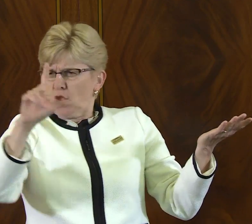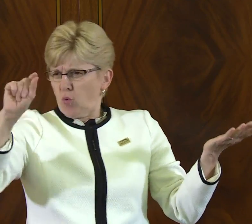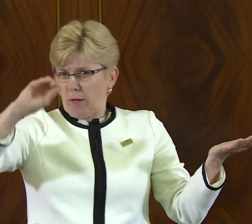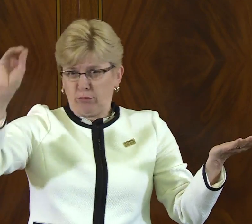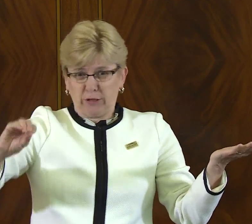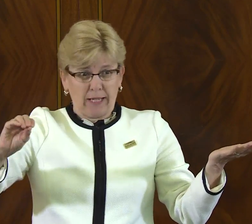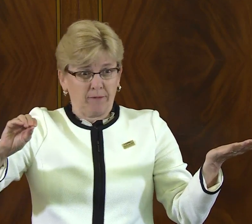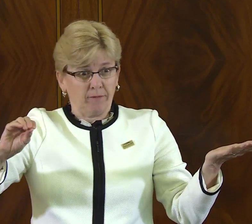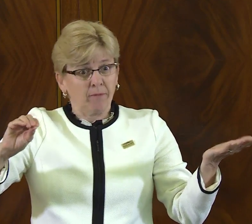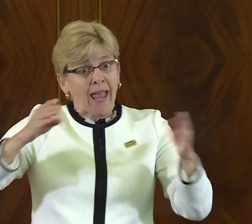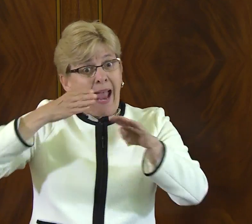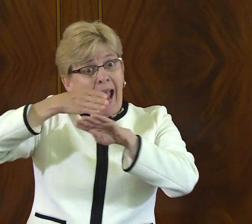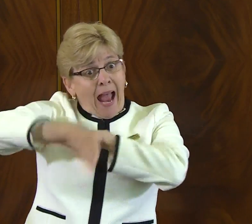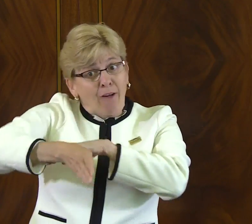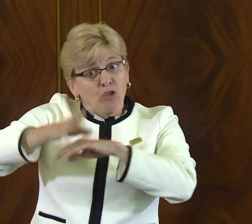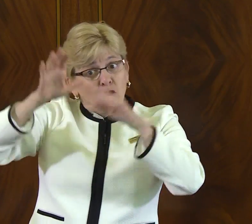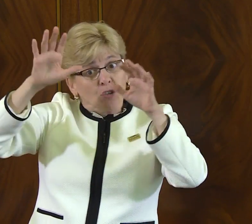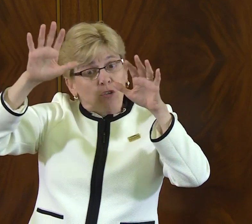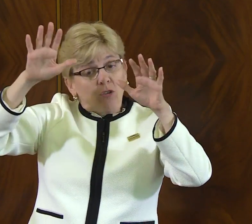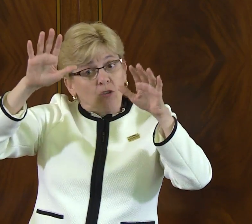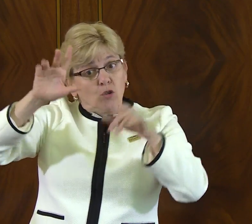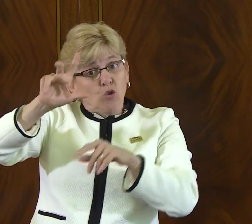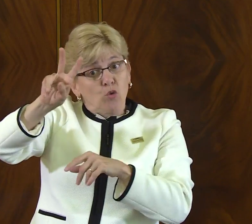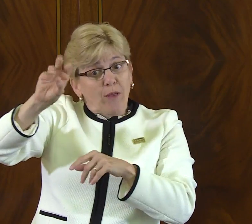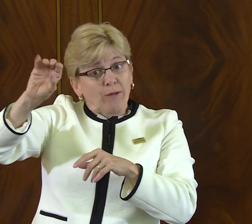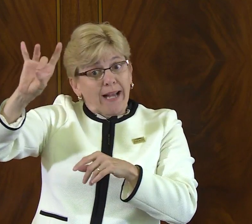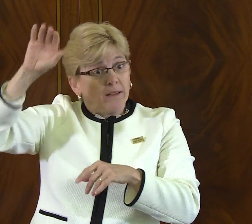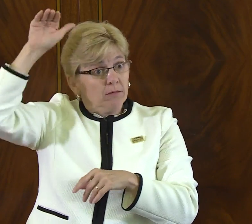but at least 15 to 20 percent of the population is disabled.